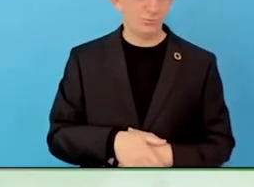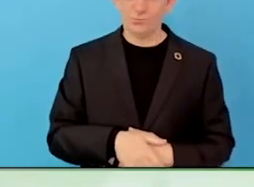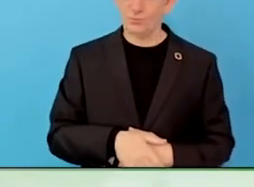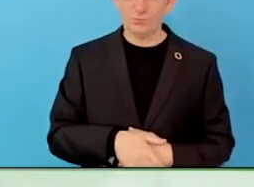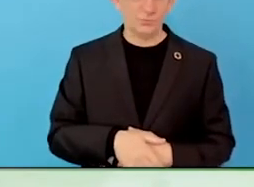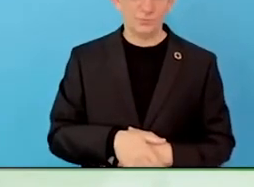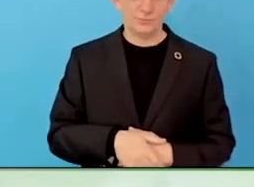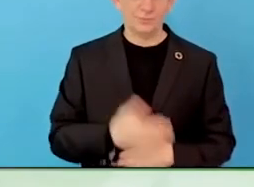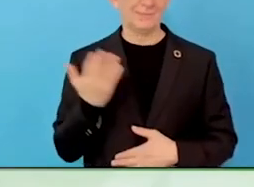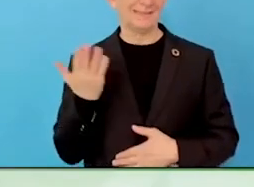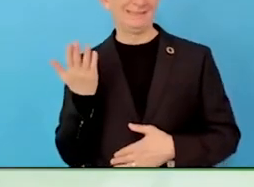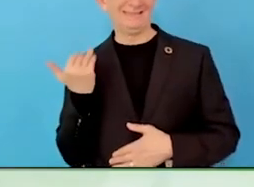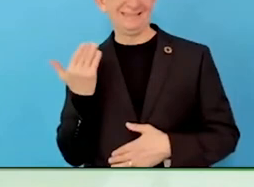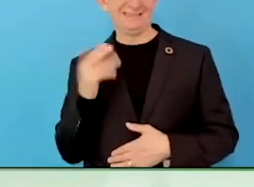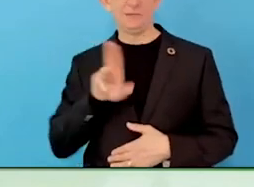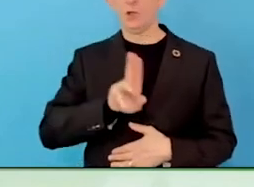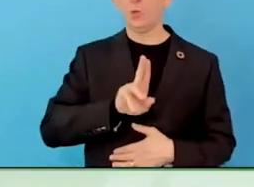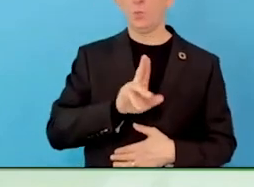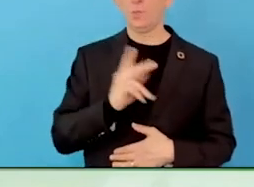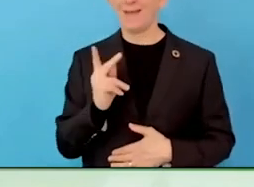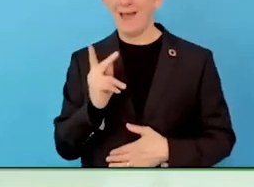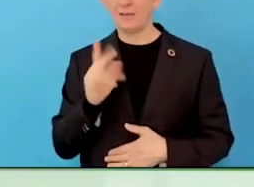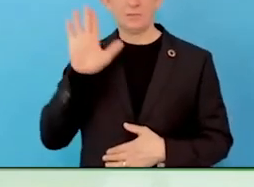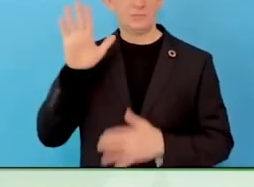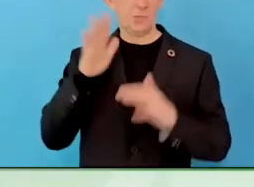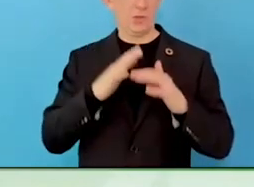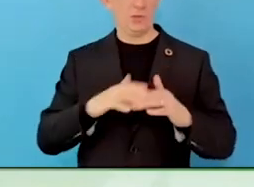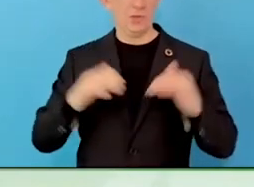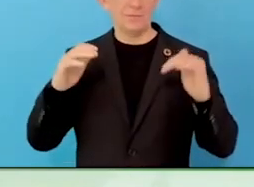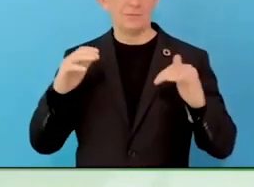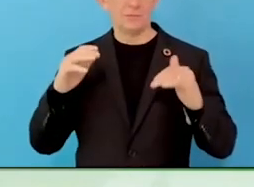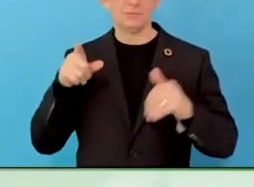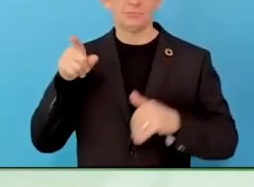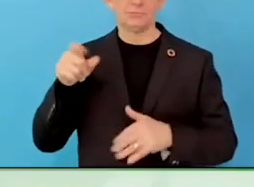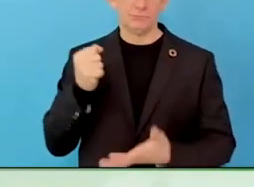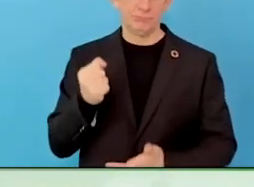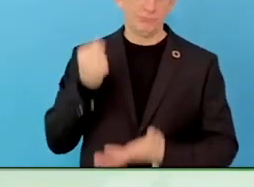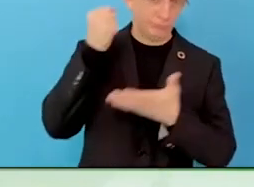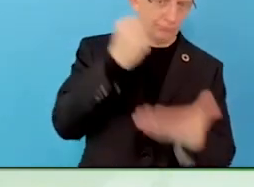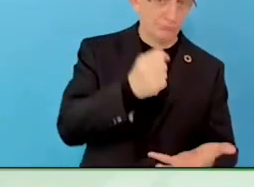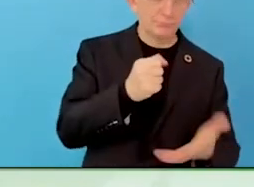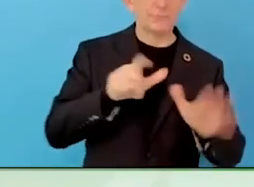What I like about the work you do, if you have high expectations, you